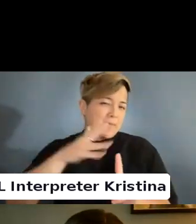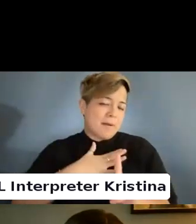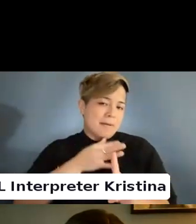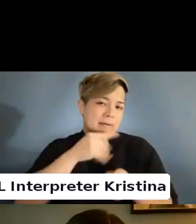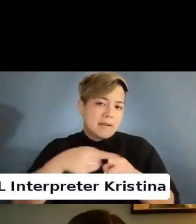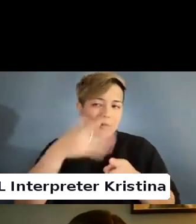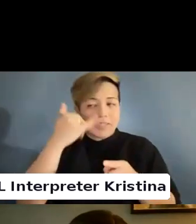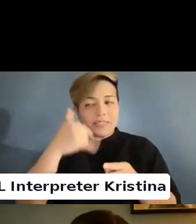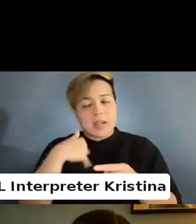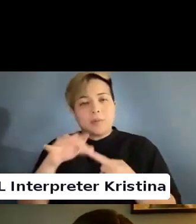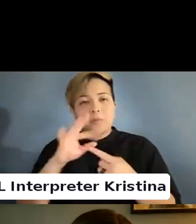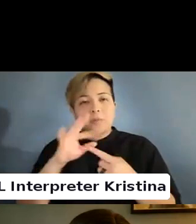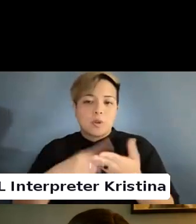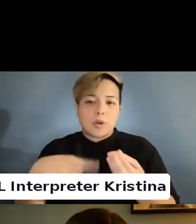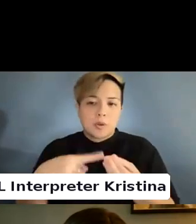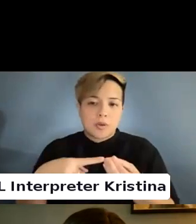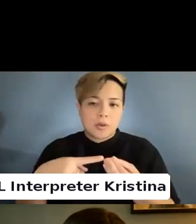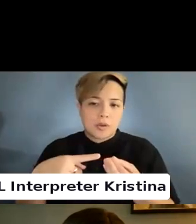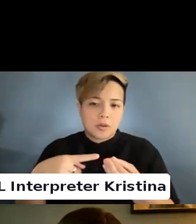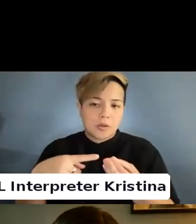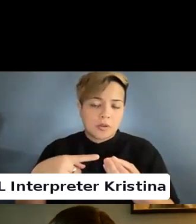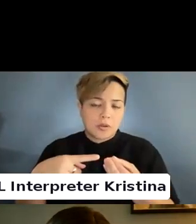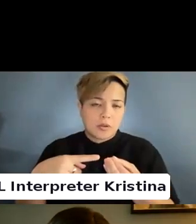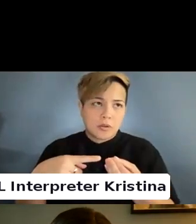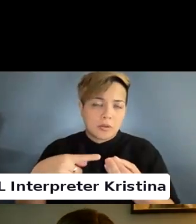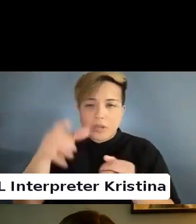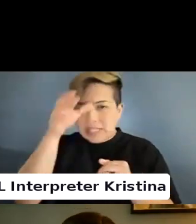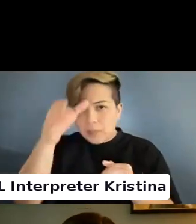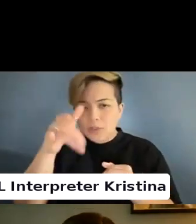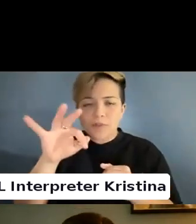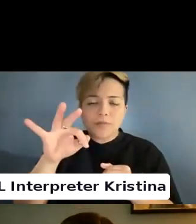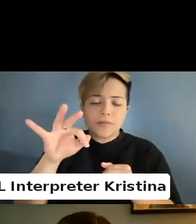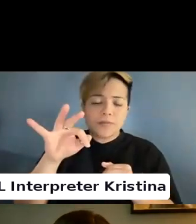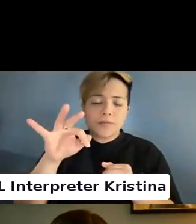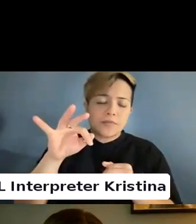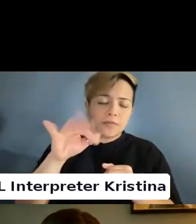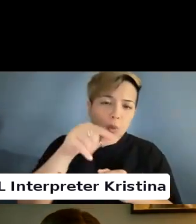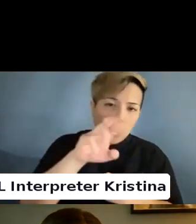about conceptions of clearness and disability.